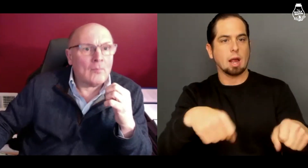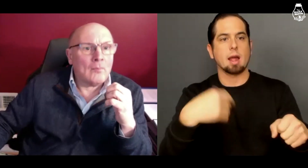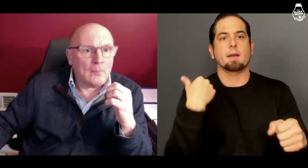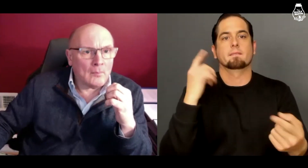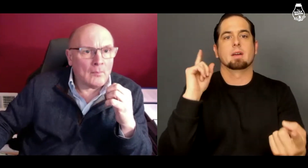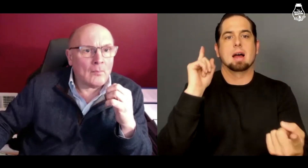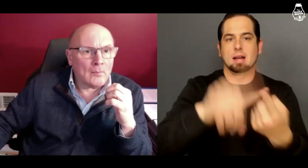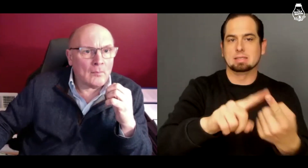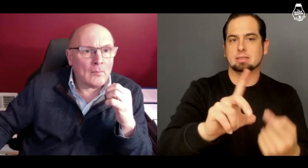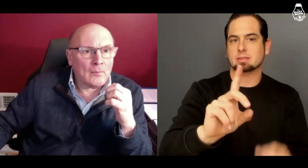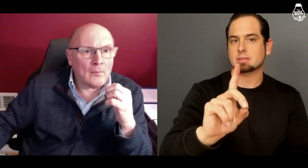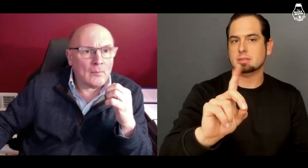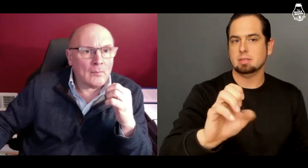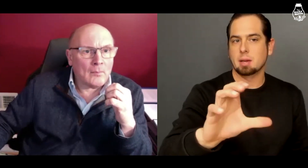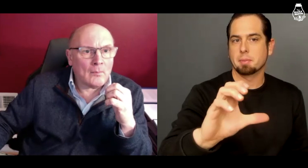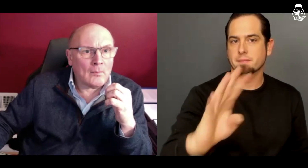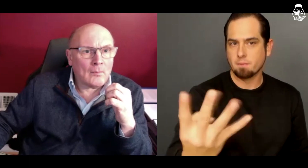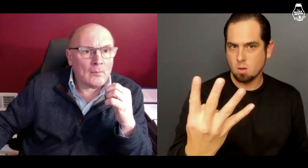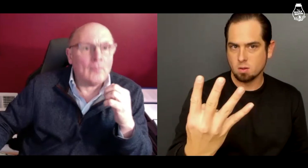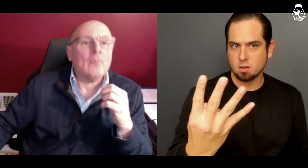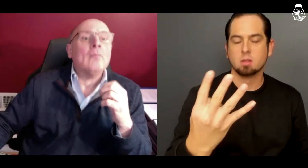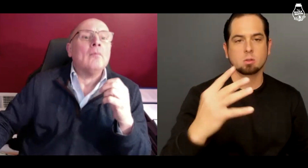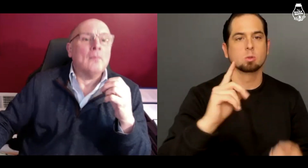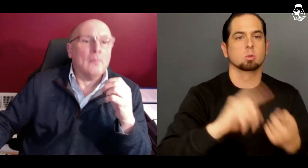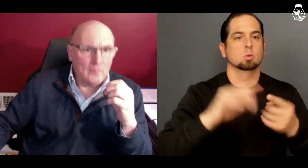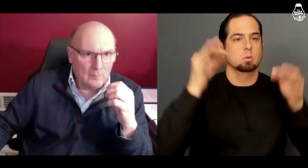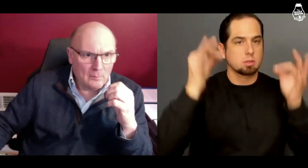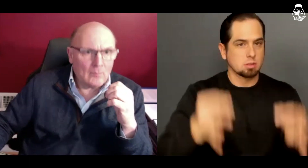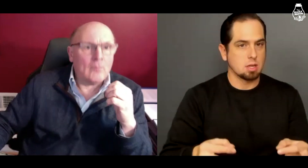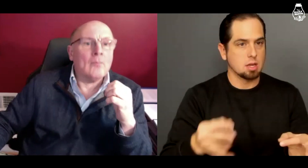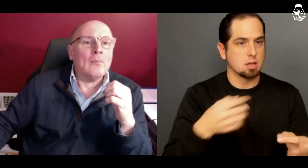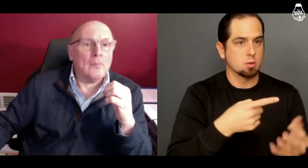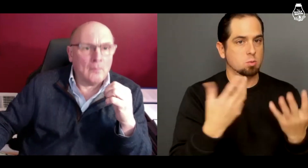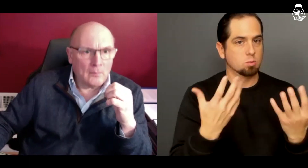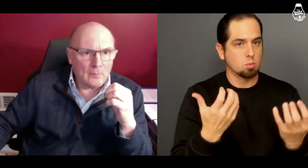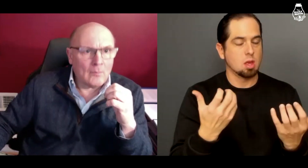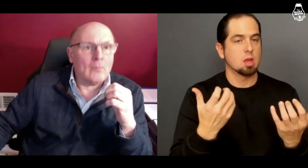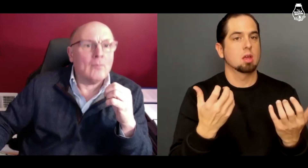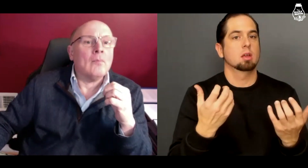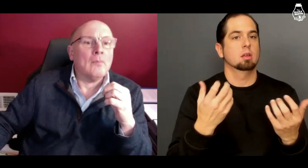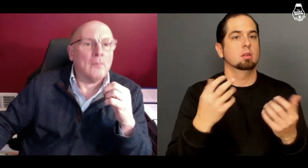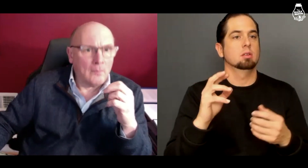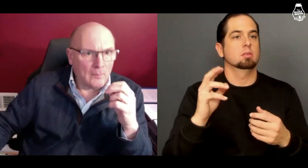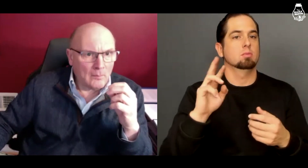she has until December 4 to decide whether she wants